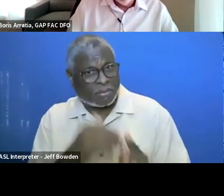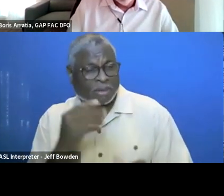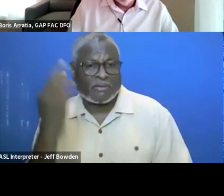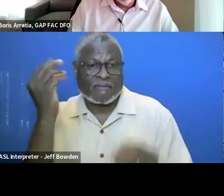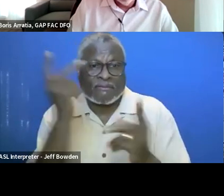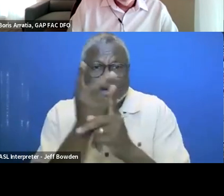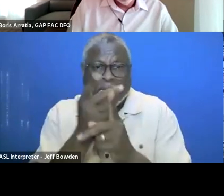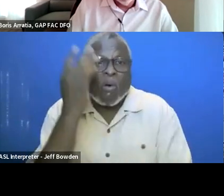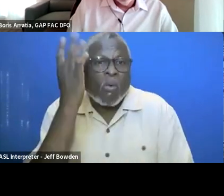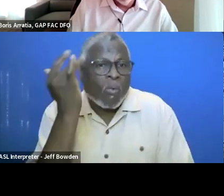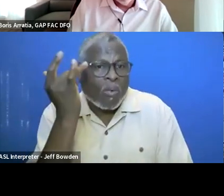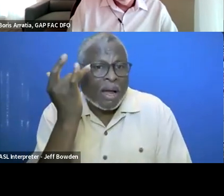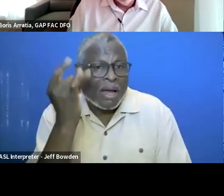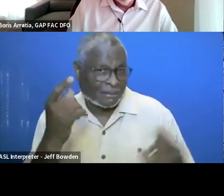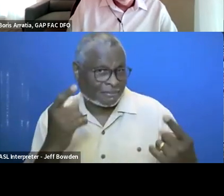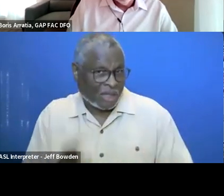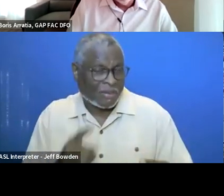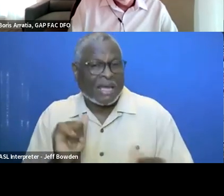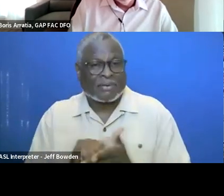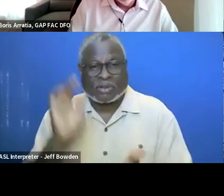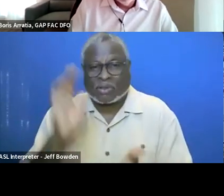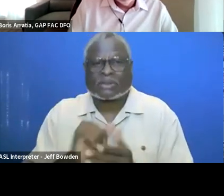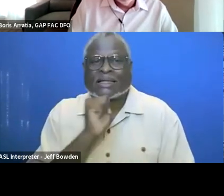And how can I deduce this for good recommendations in the future.